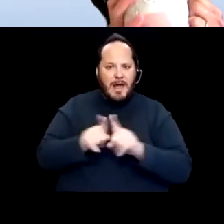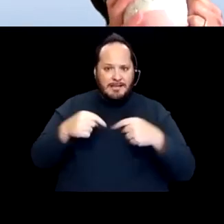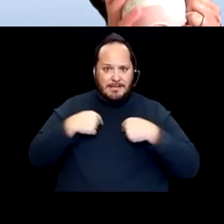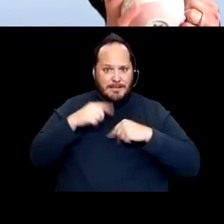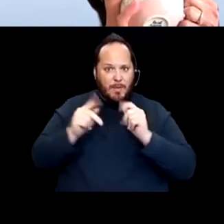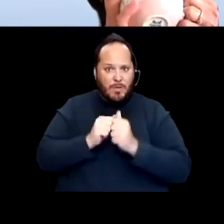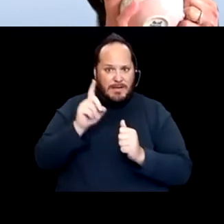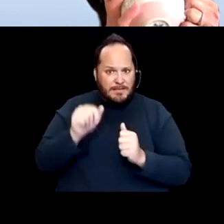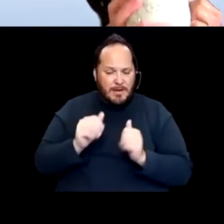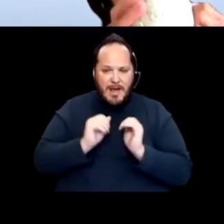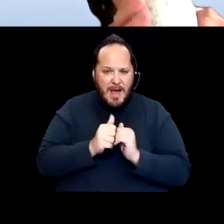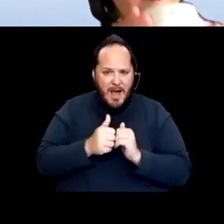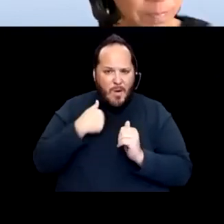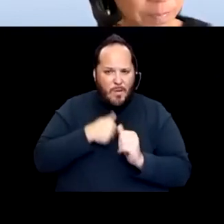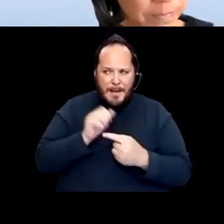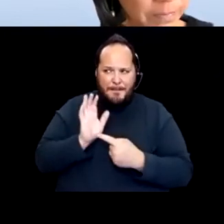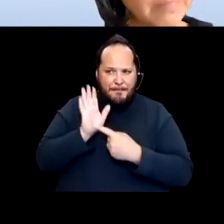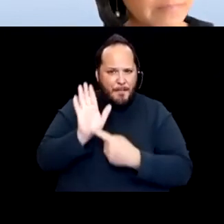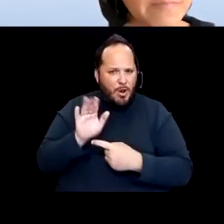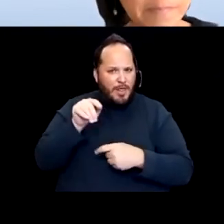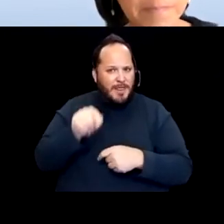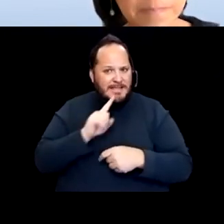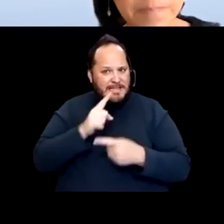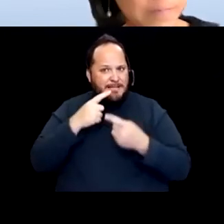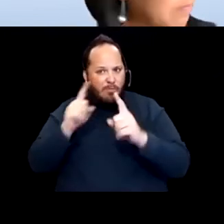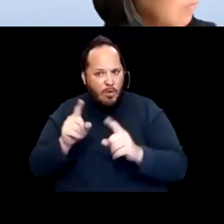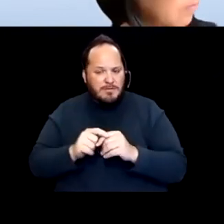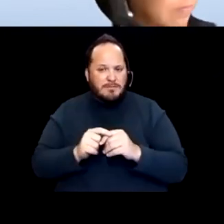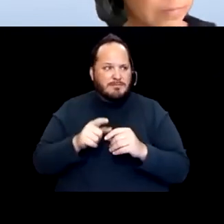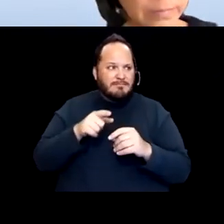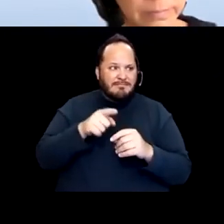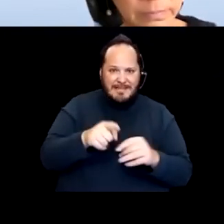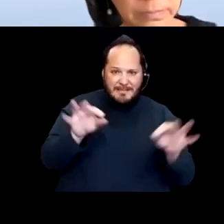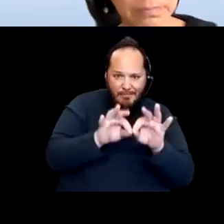that this is important and this works or that doesn't work or what we need to do."